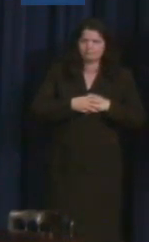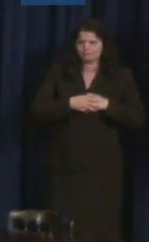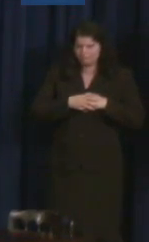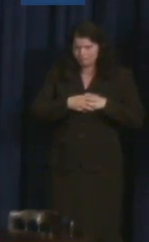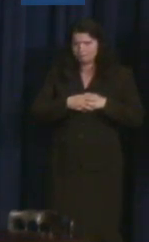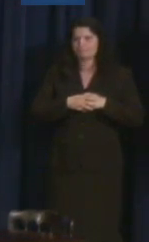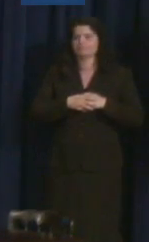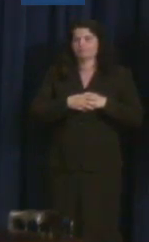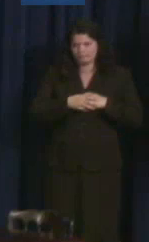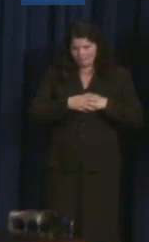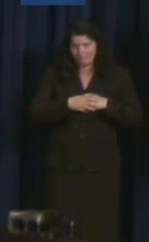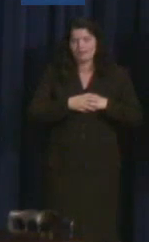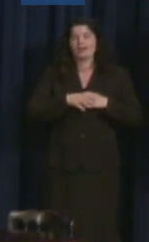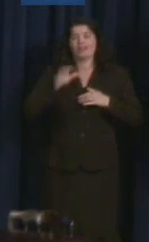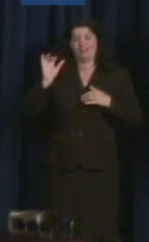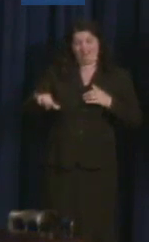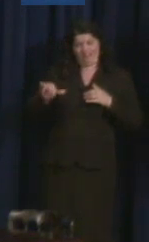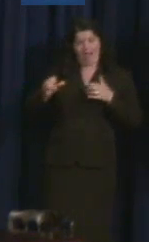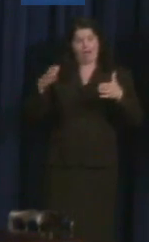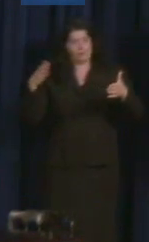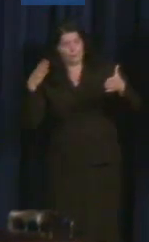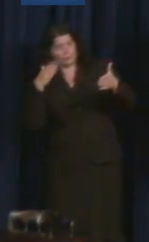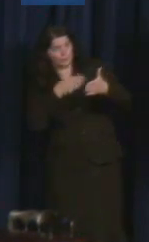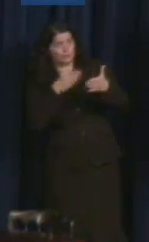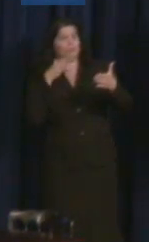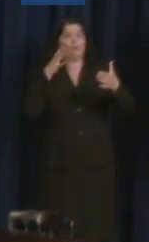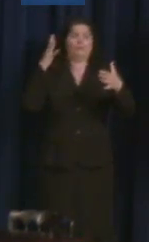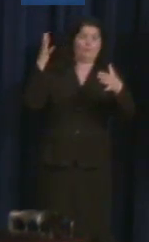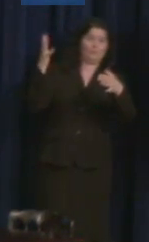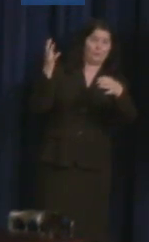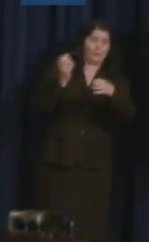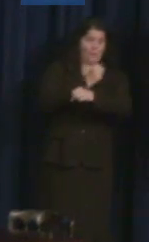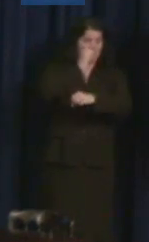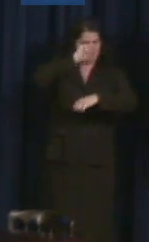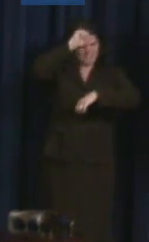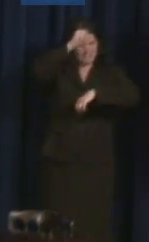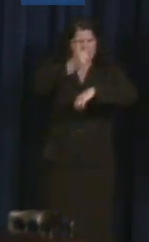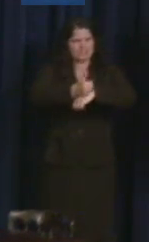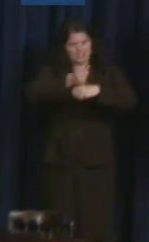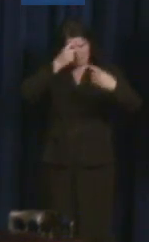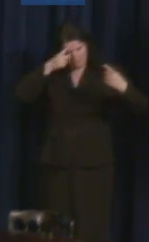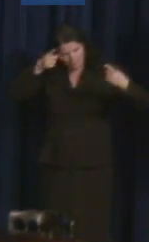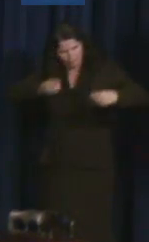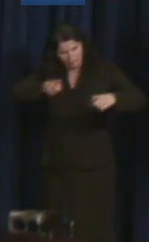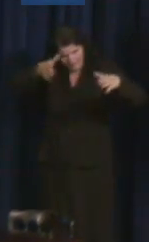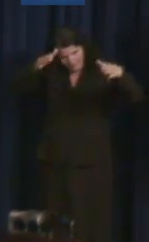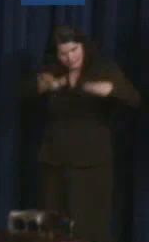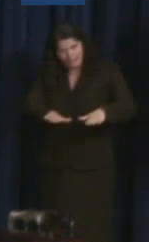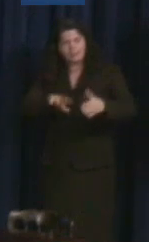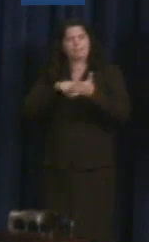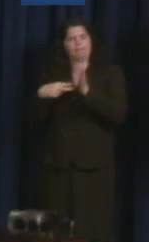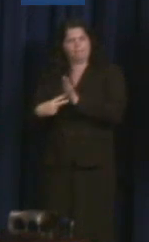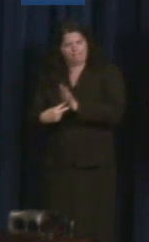As a result of her efforts, a state-wide settlement agreement secured access to home and community-based